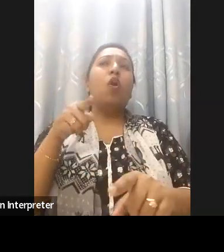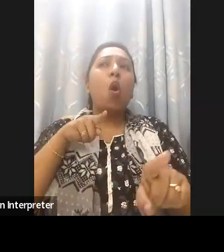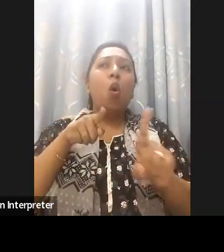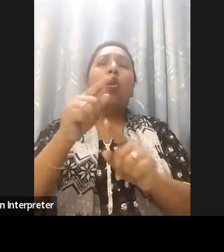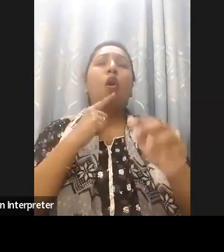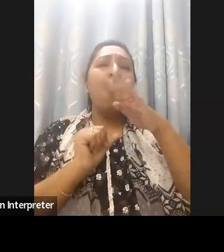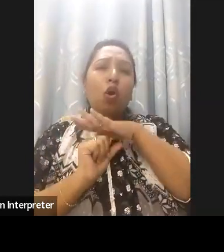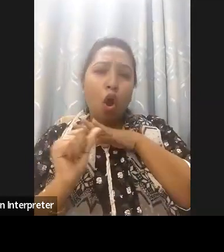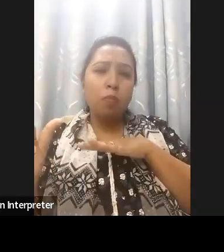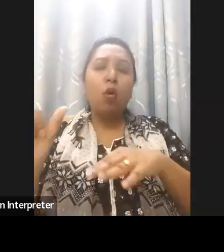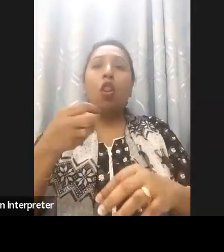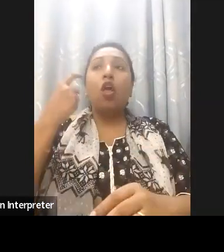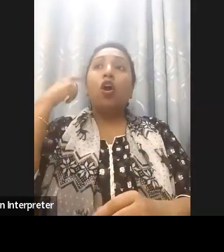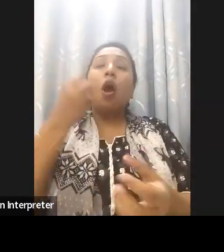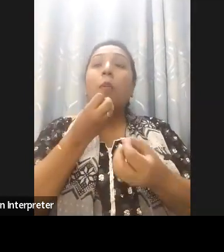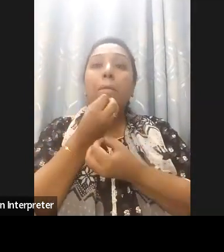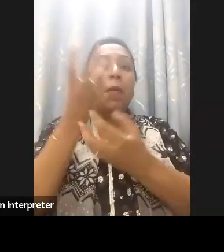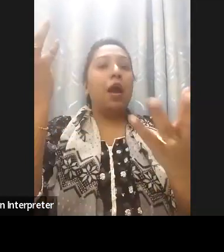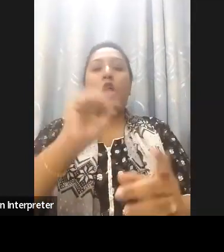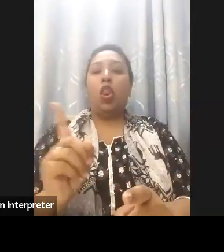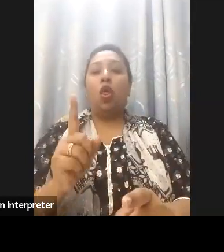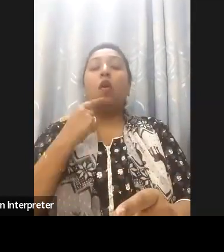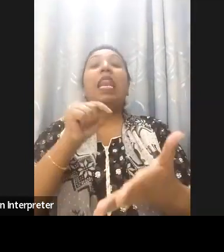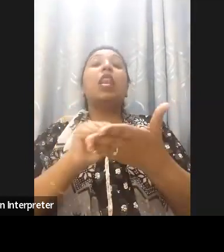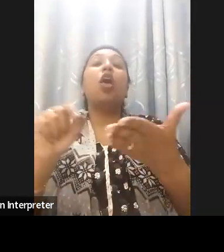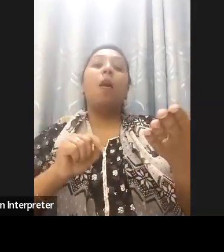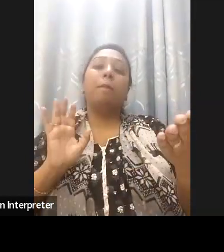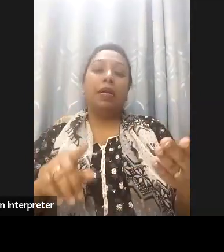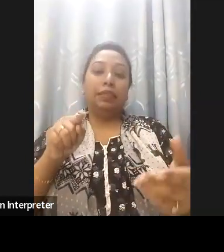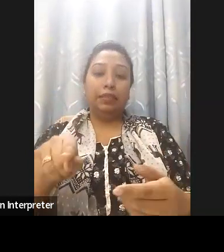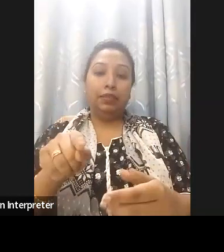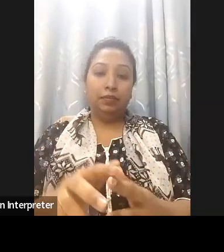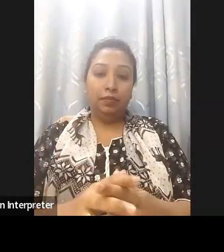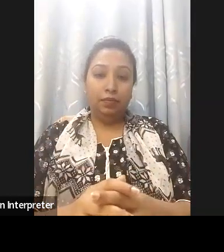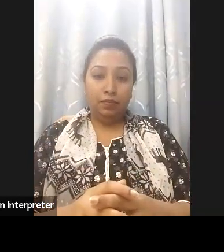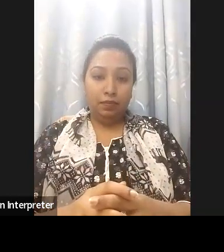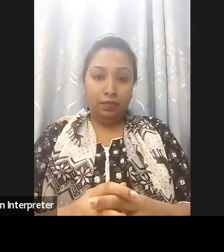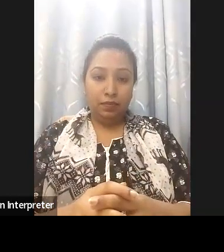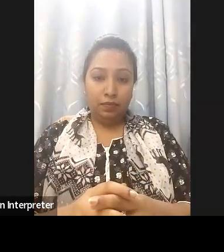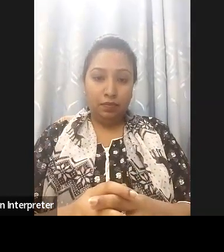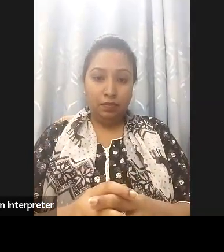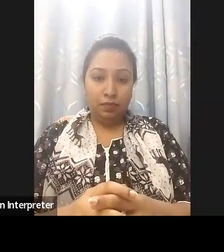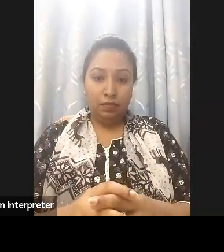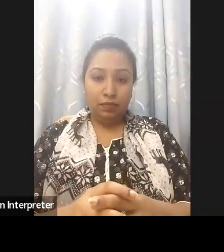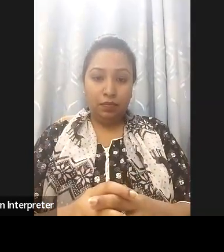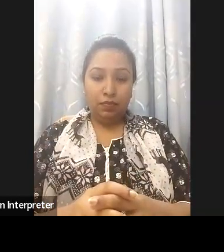networks is it's been important for many years we need to raise accessibility awareness in the same